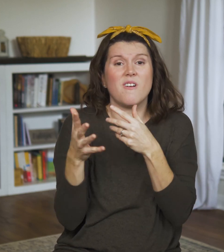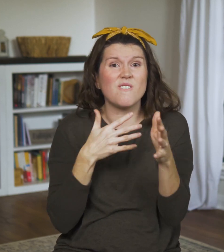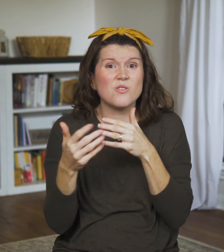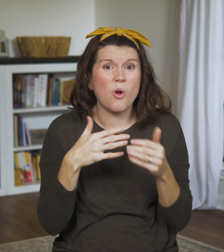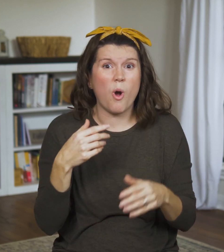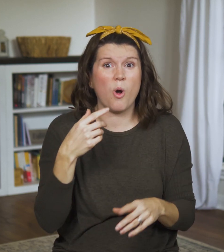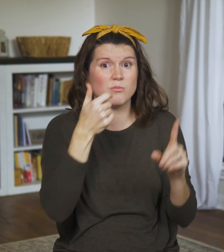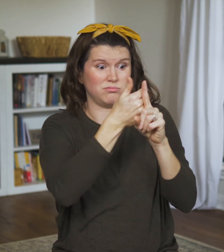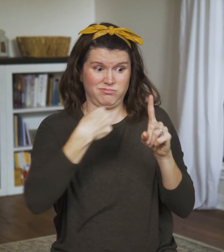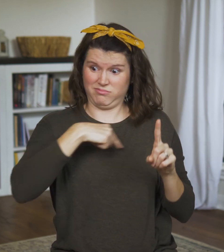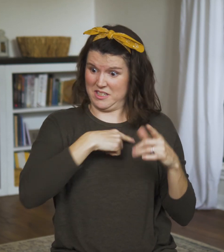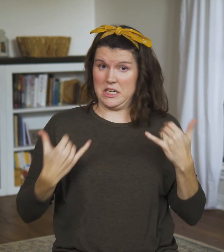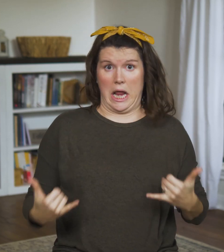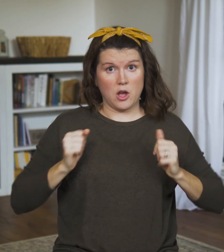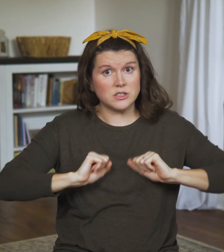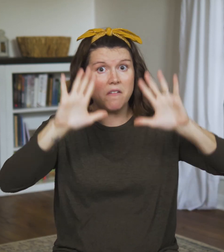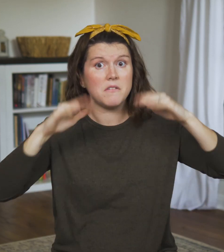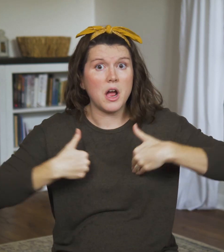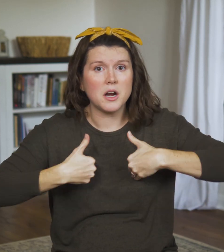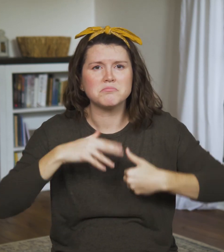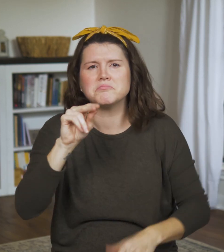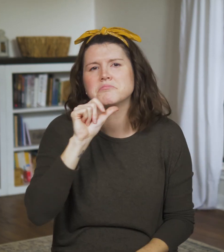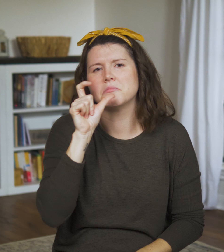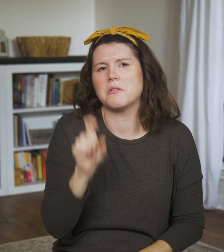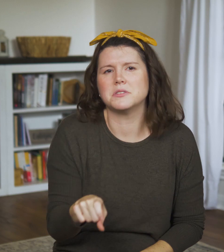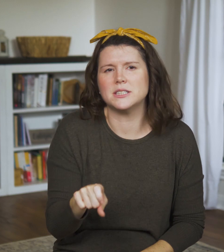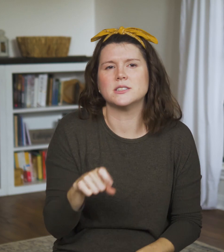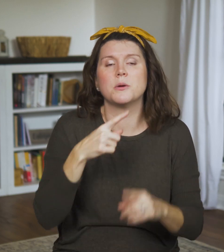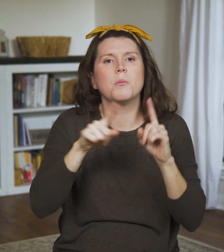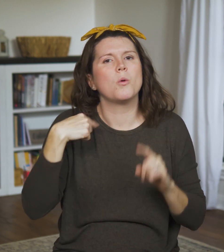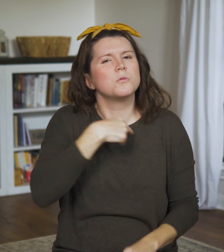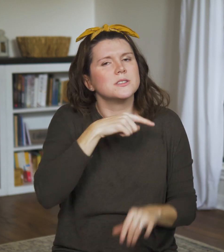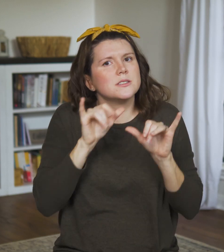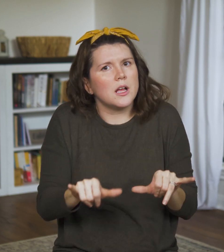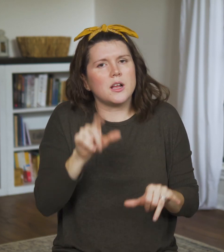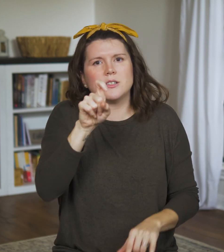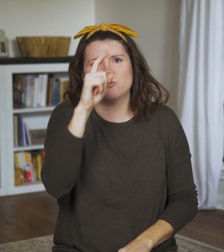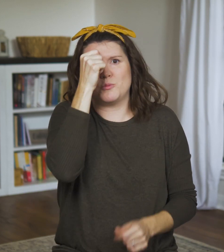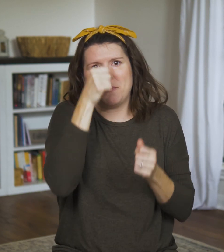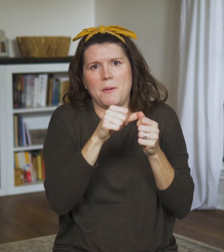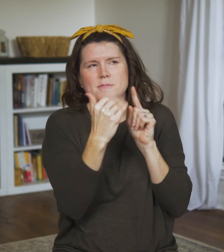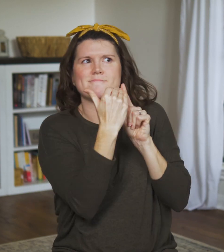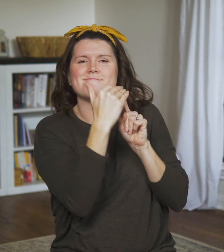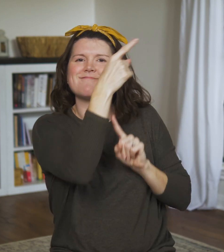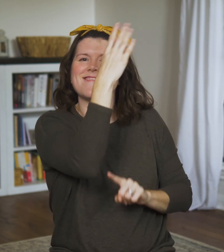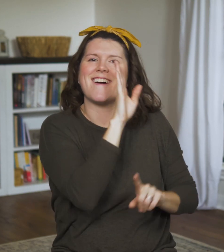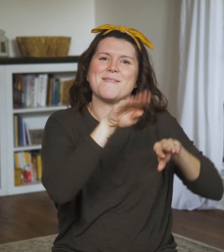it’s a day for reconnecting with Him. He commands twice the number of sacrifices